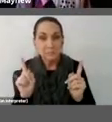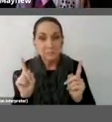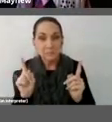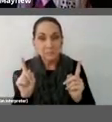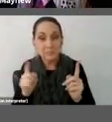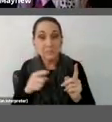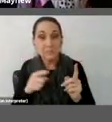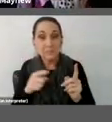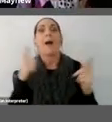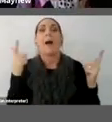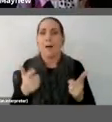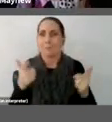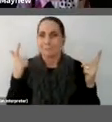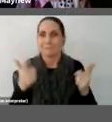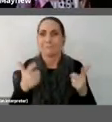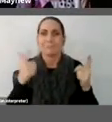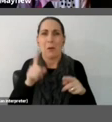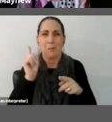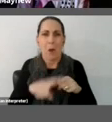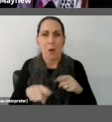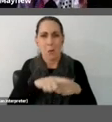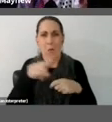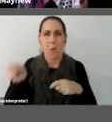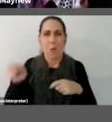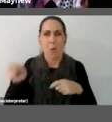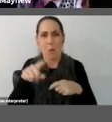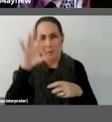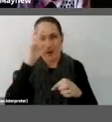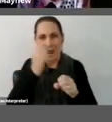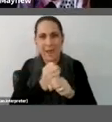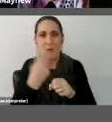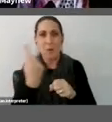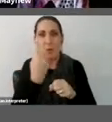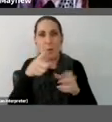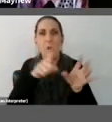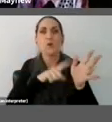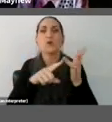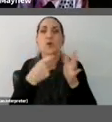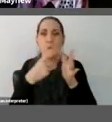And overwhelmingly you have all guessed Yoko Ono. I do feel like this is the kind of tricky little